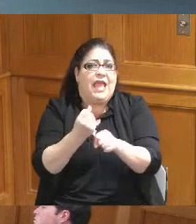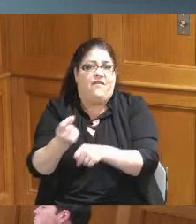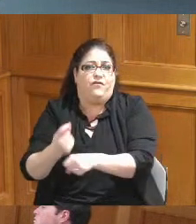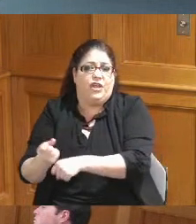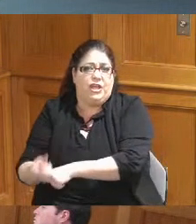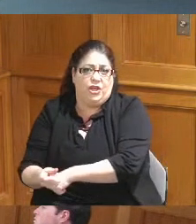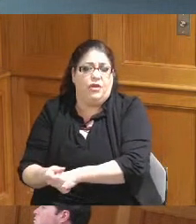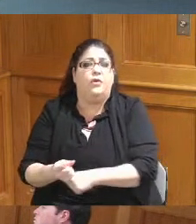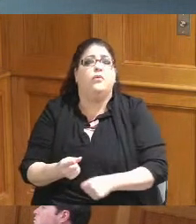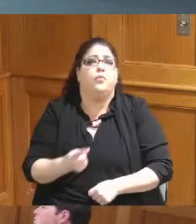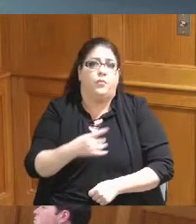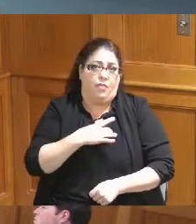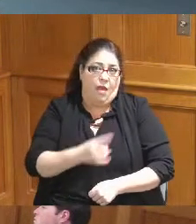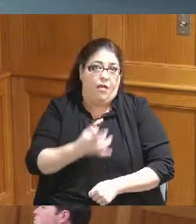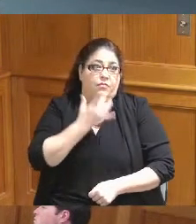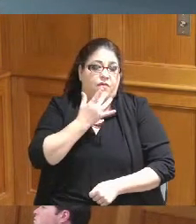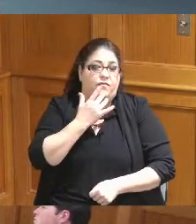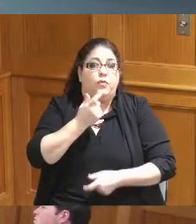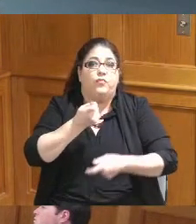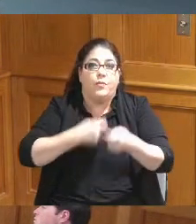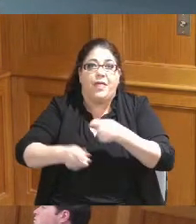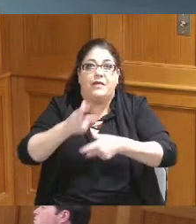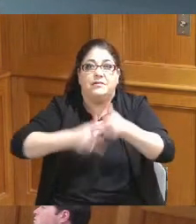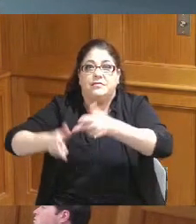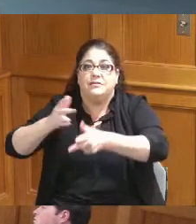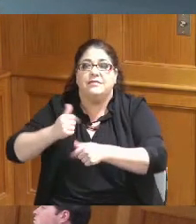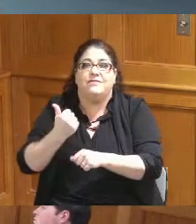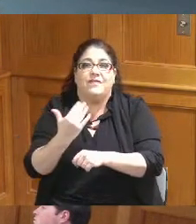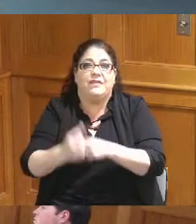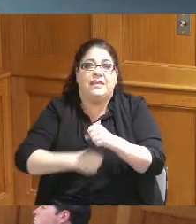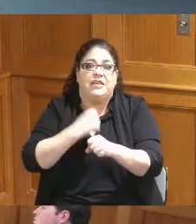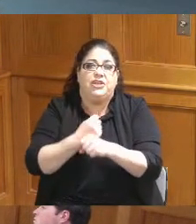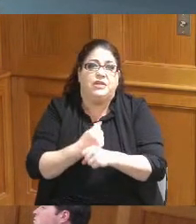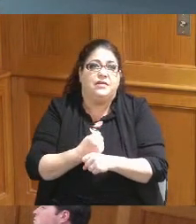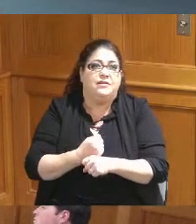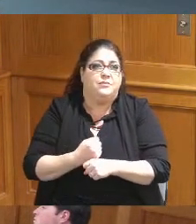to be on a replacement schedule around like a 15 year but it's more like a 20 year right